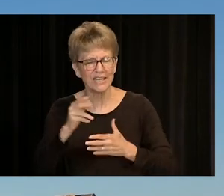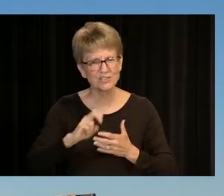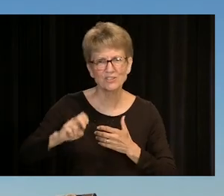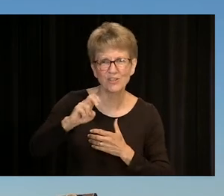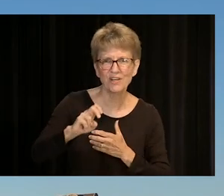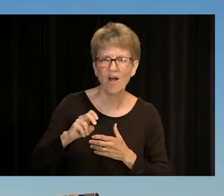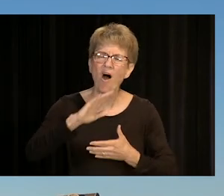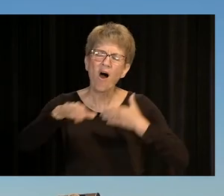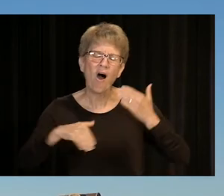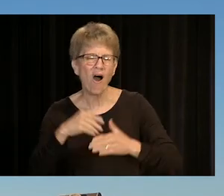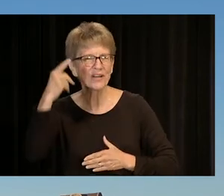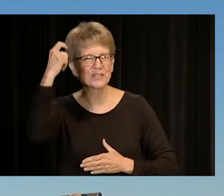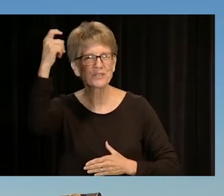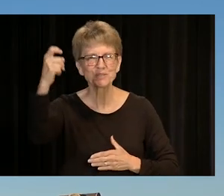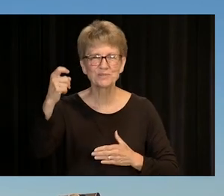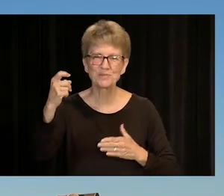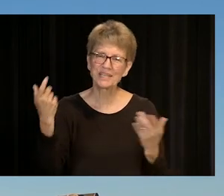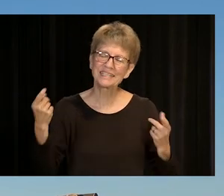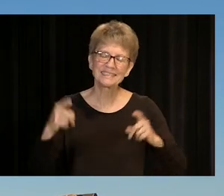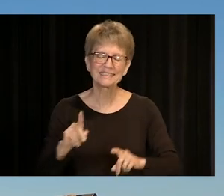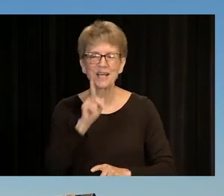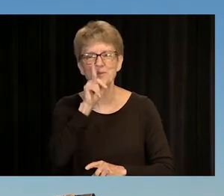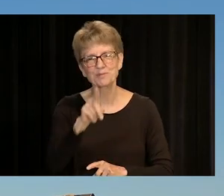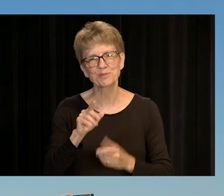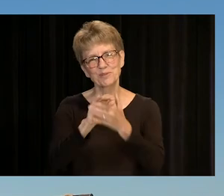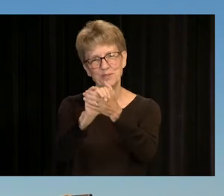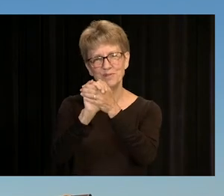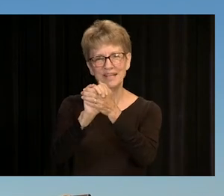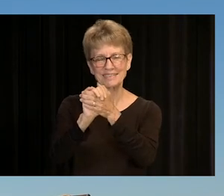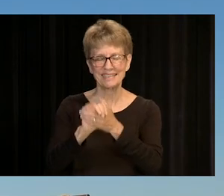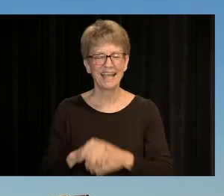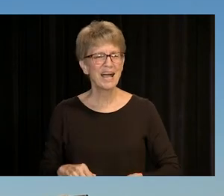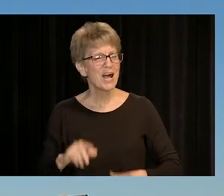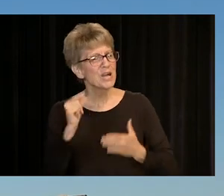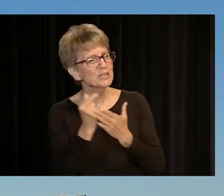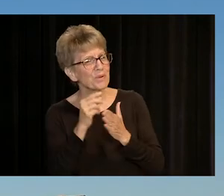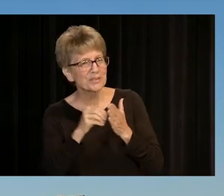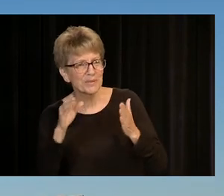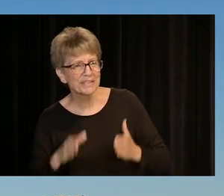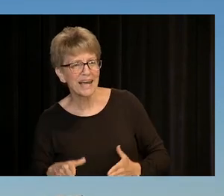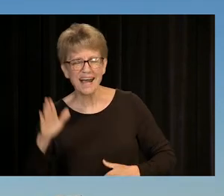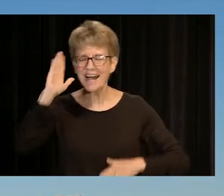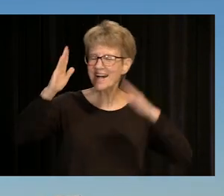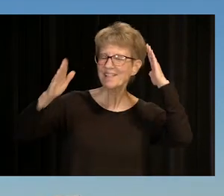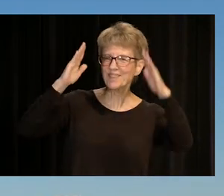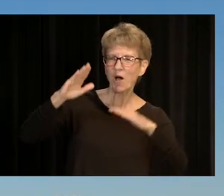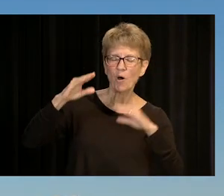CONGRATULATIONS! GRADUATES! HEY, IT'S PROFESSOR LINDLEY, I DON'T HAVE MY REGALIA